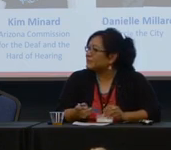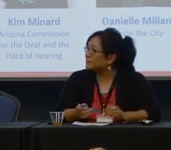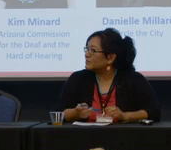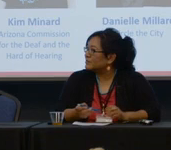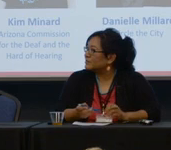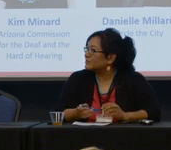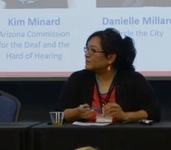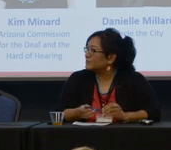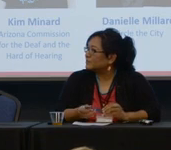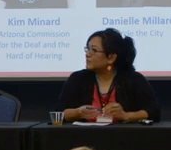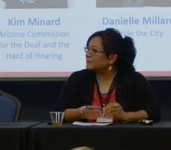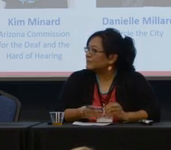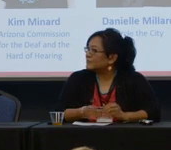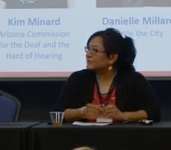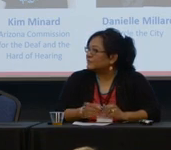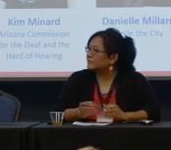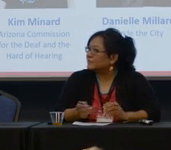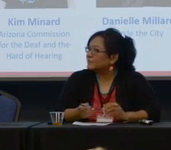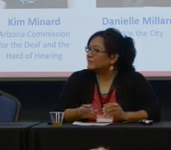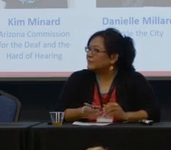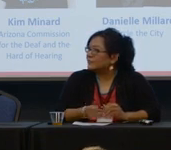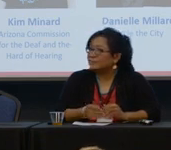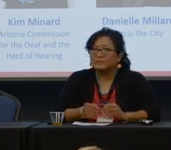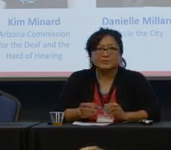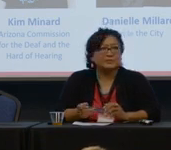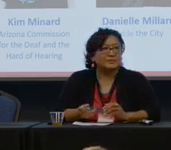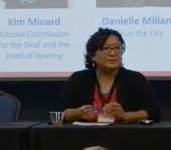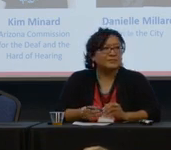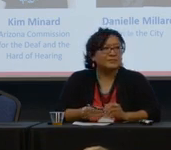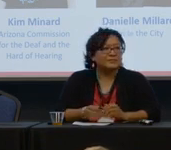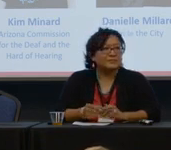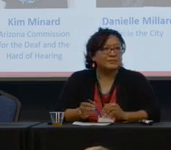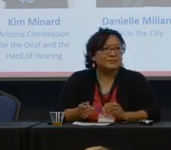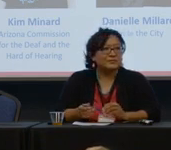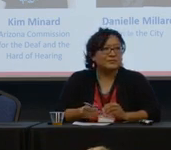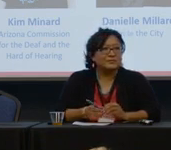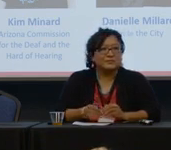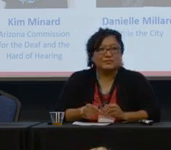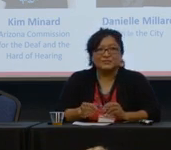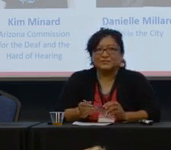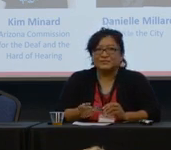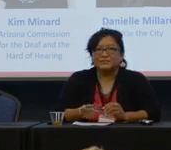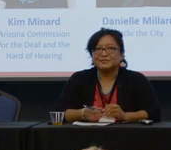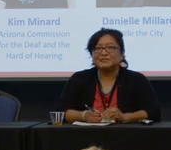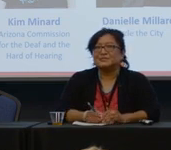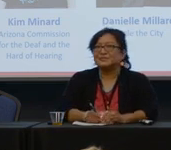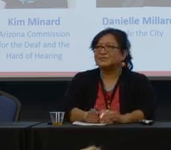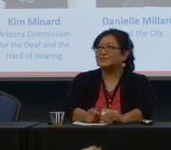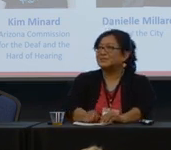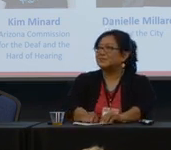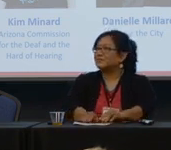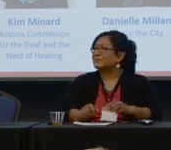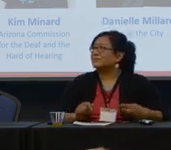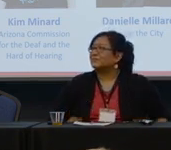Yes. - Okay. Absolutely. Did they answer your question, table six? All right, table two followed by table four.